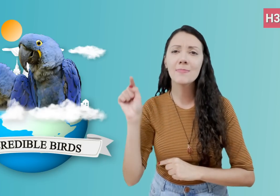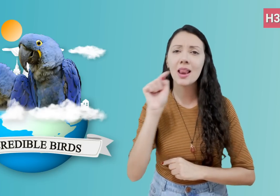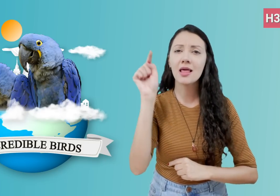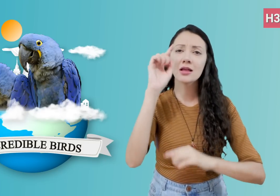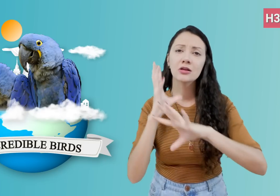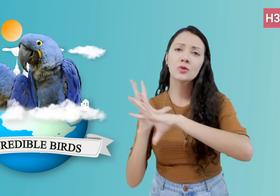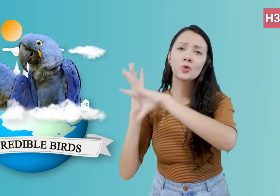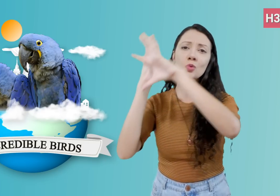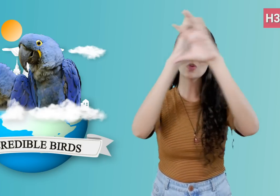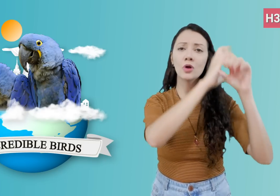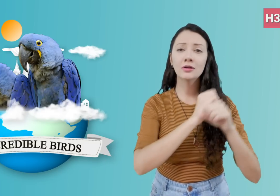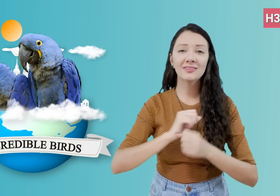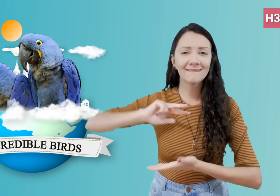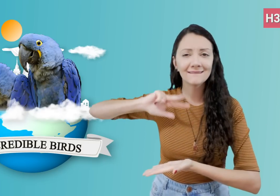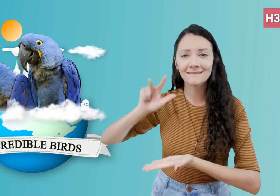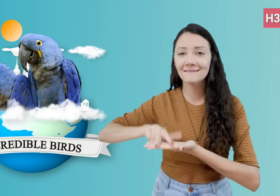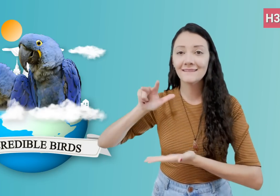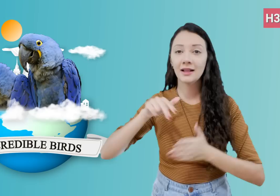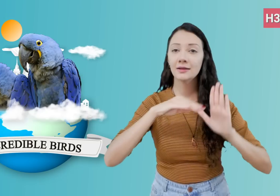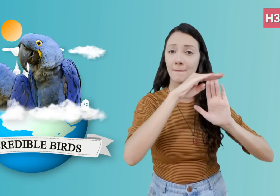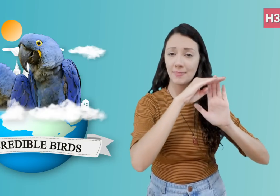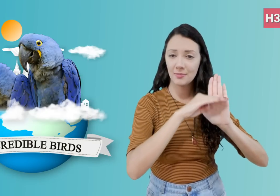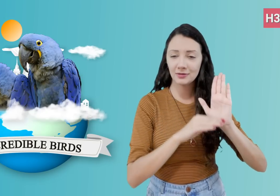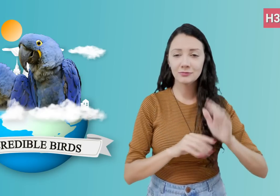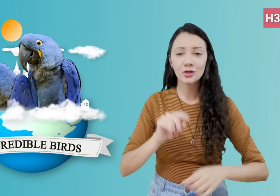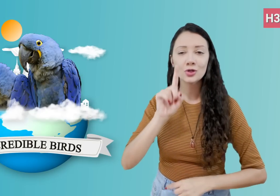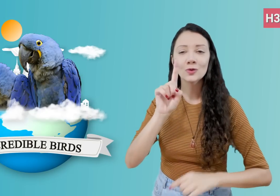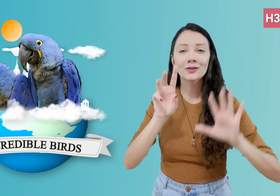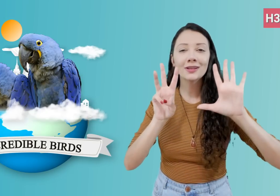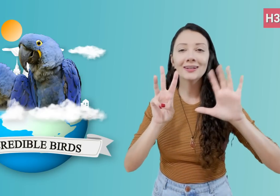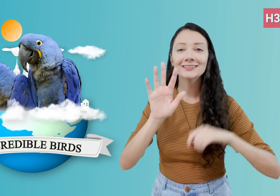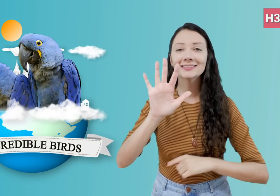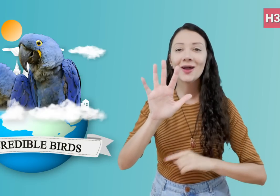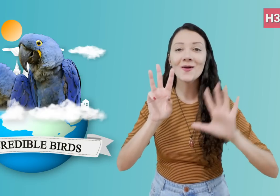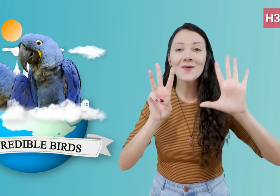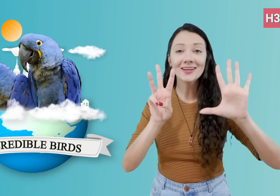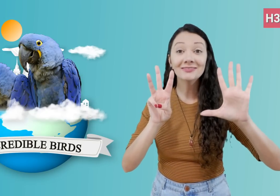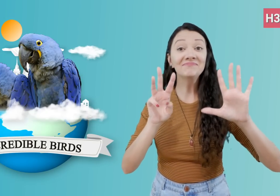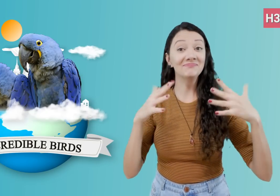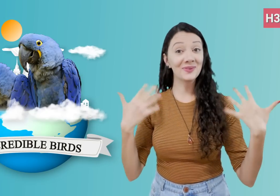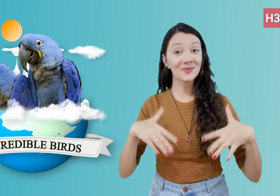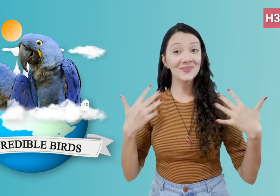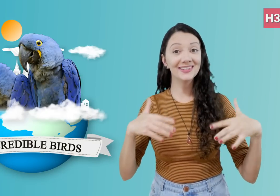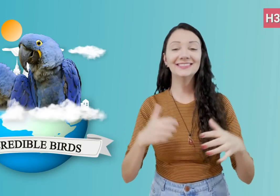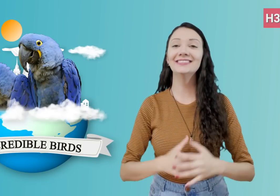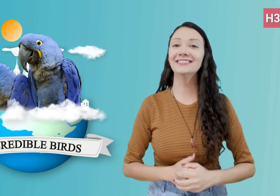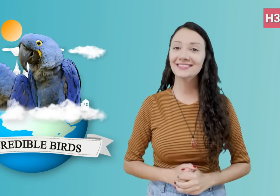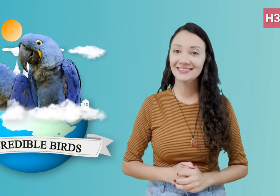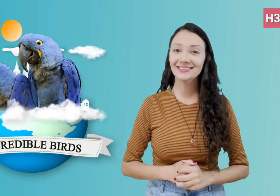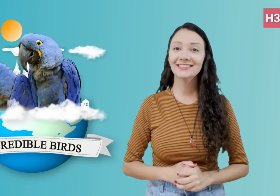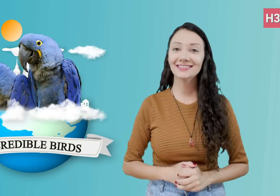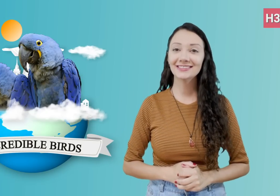to lots of different bird species. There are 1,858 confirmed species